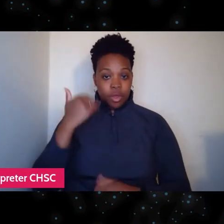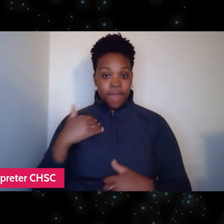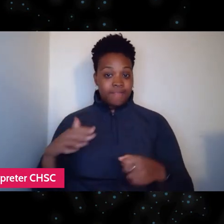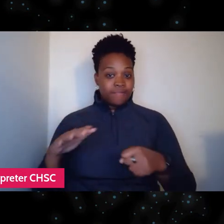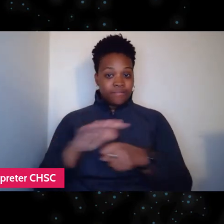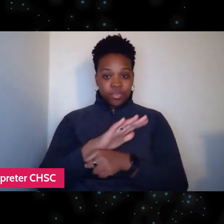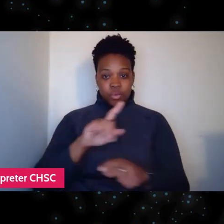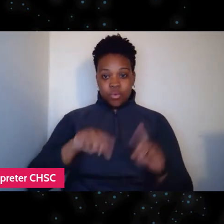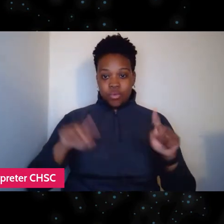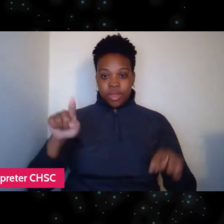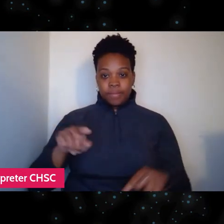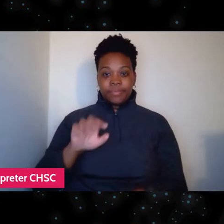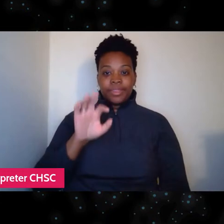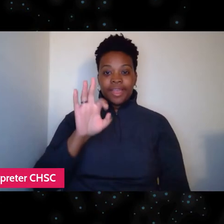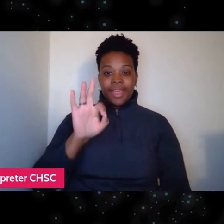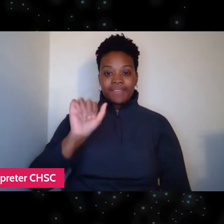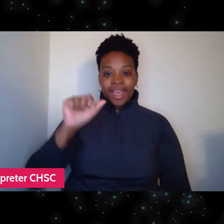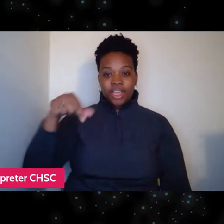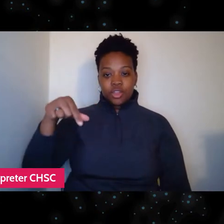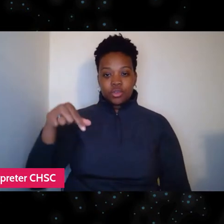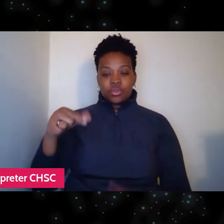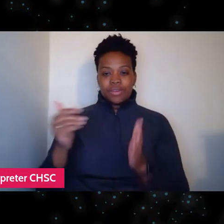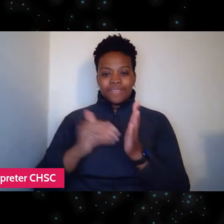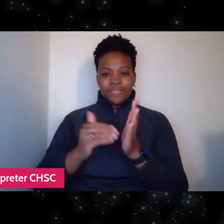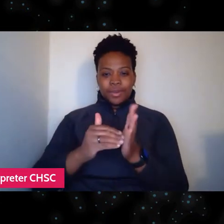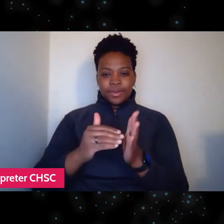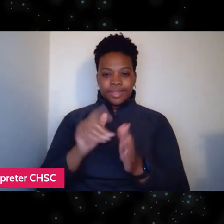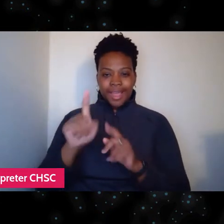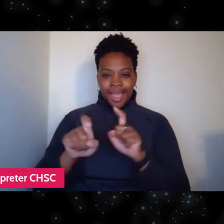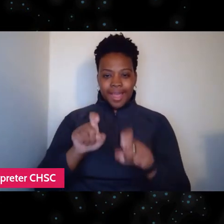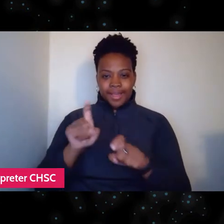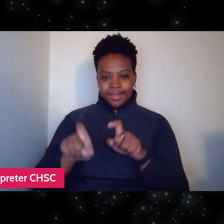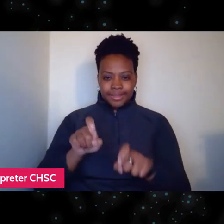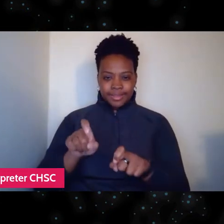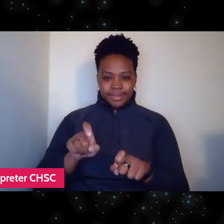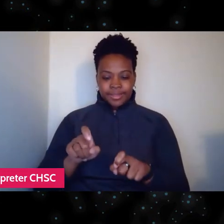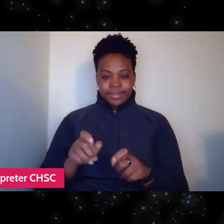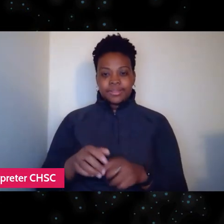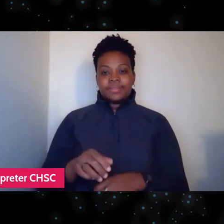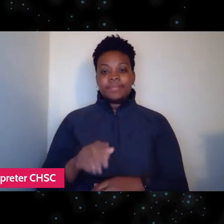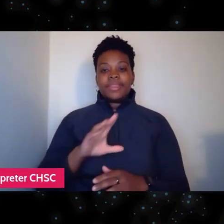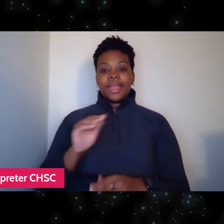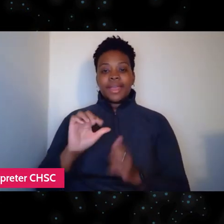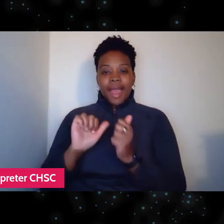of FAQ's, that's frequently asked questions and how to videos on our website